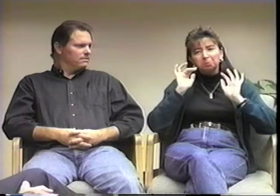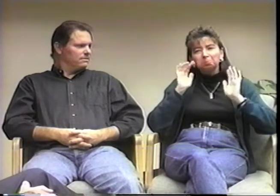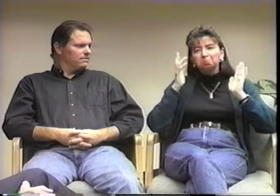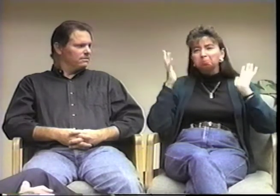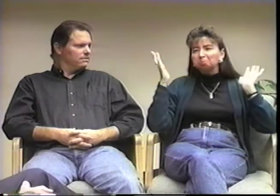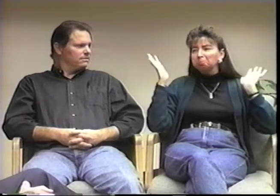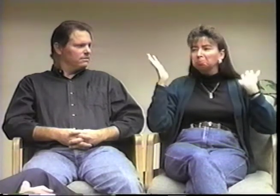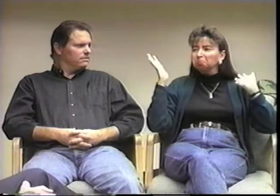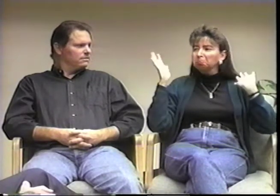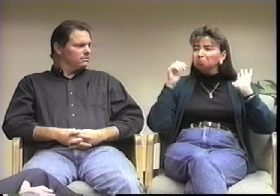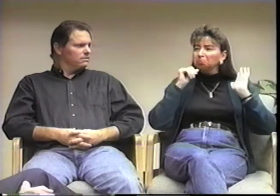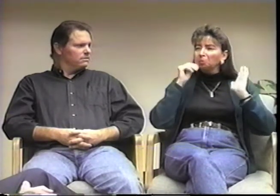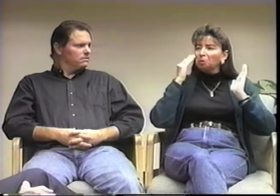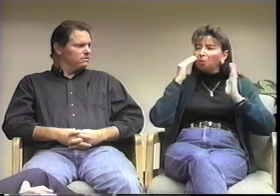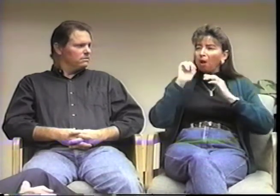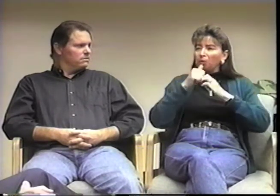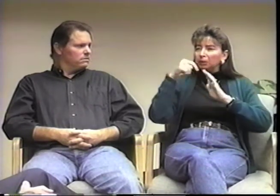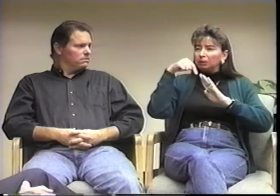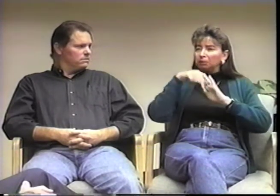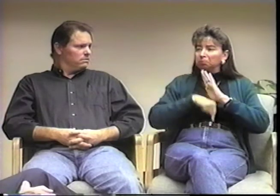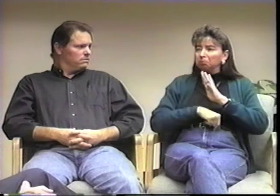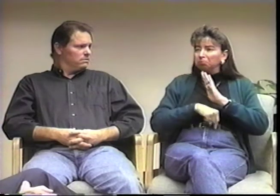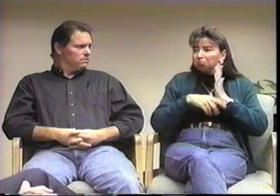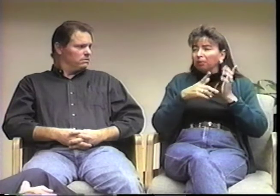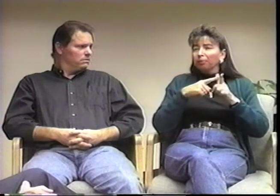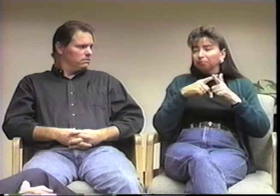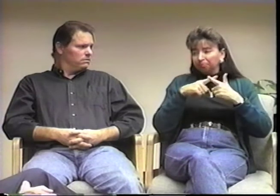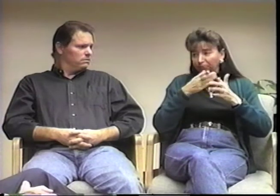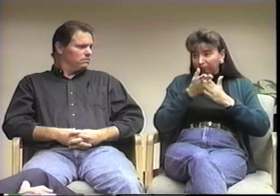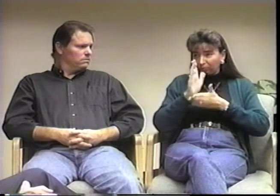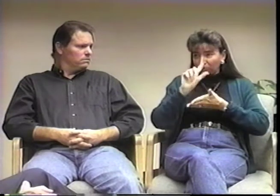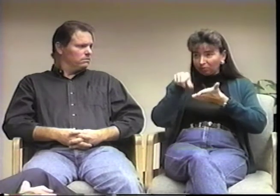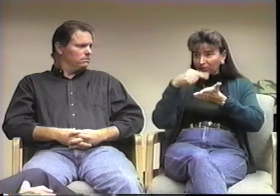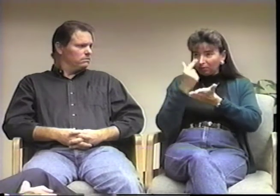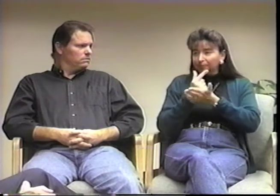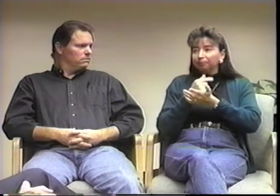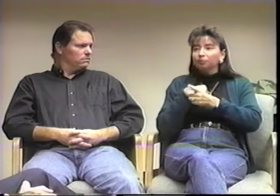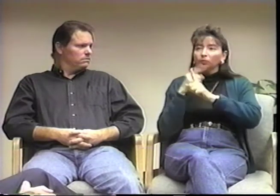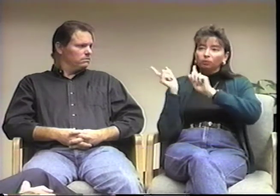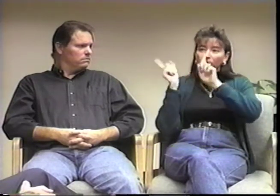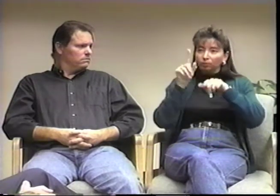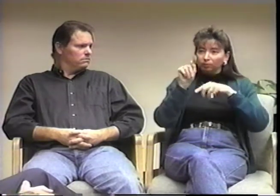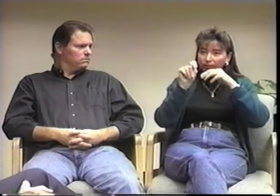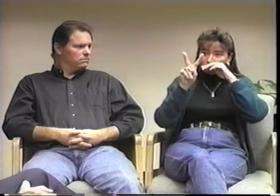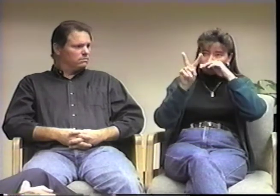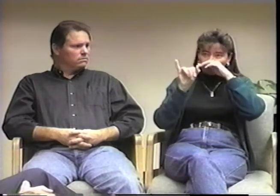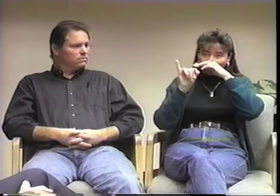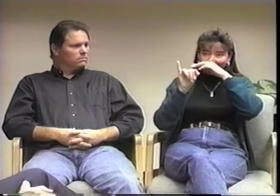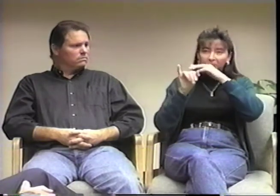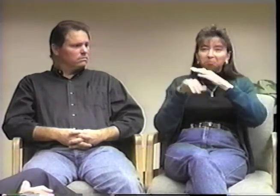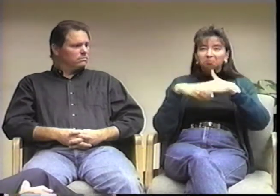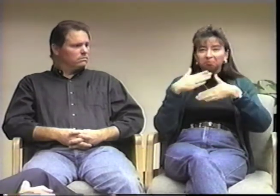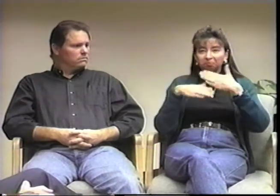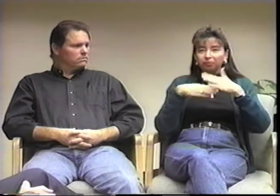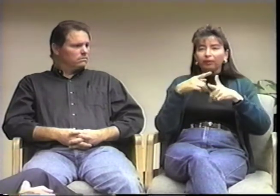and some limitations regarding my peripheral vision, but didn't really know how severe it was. After I graduated from high school,